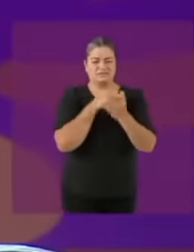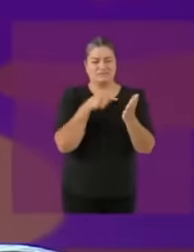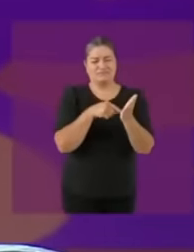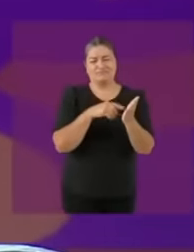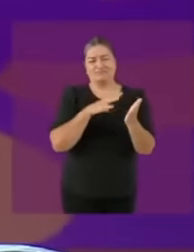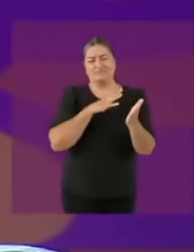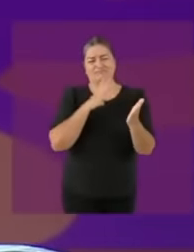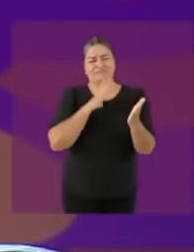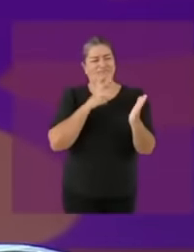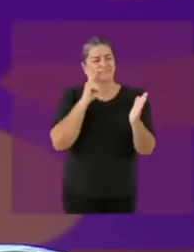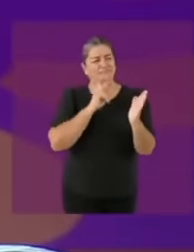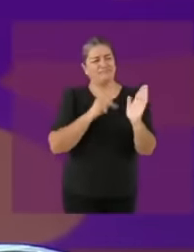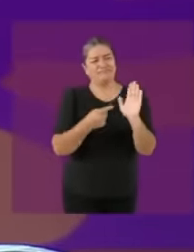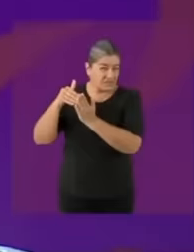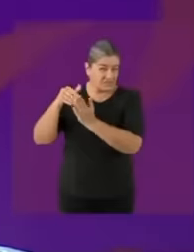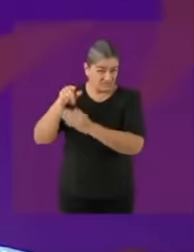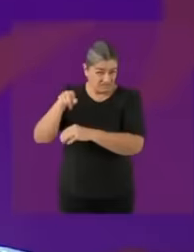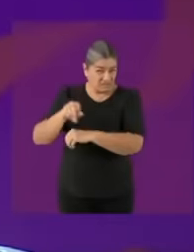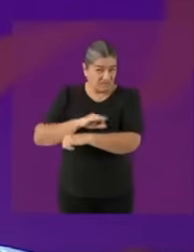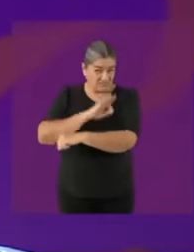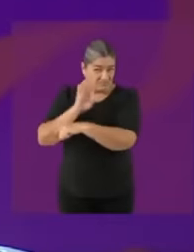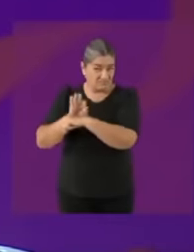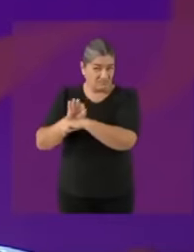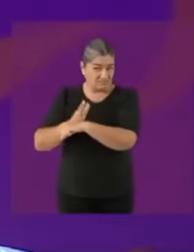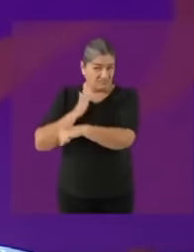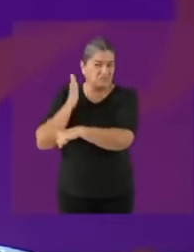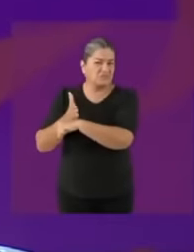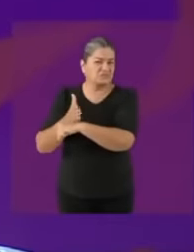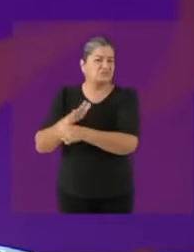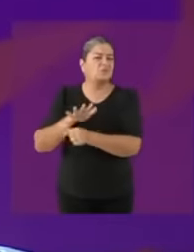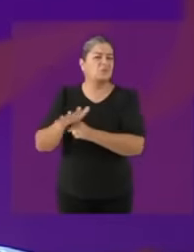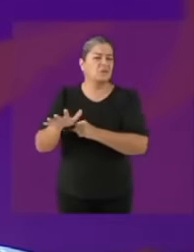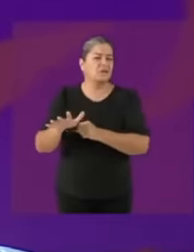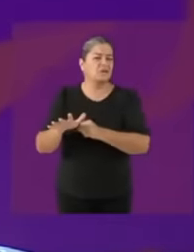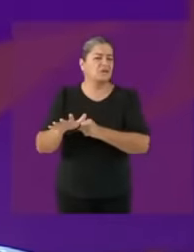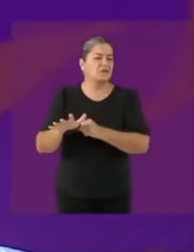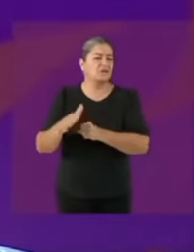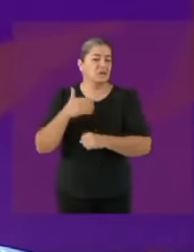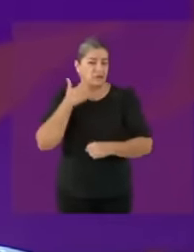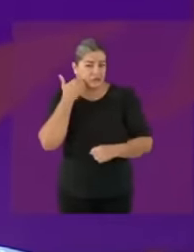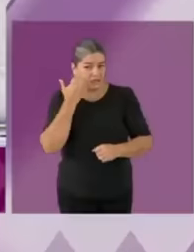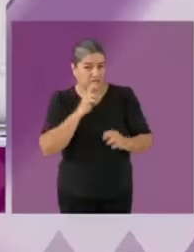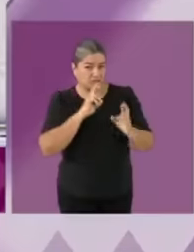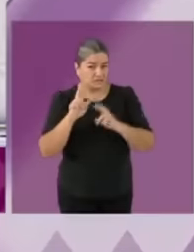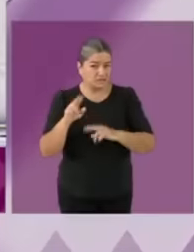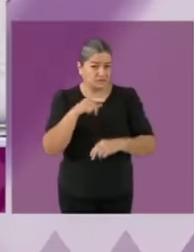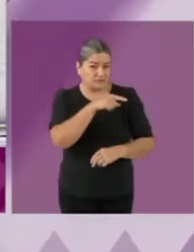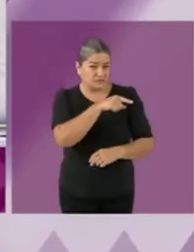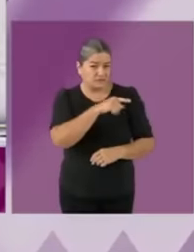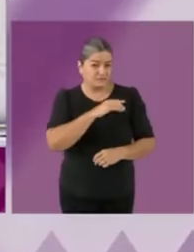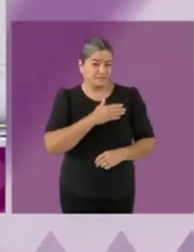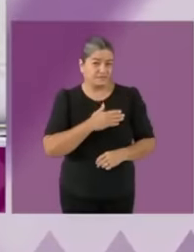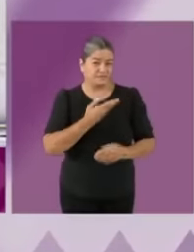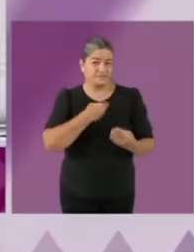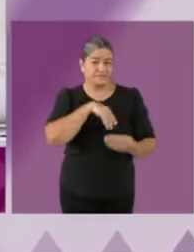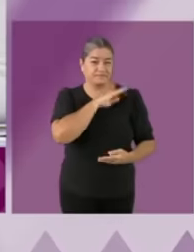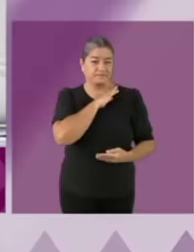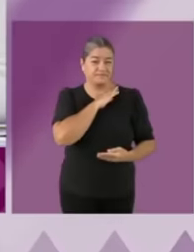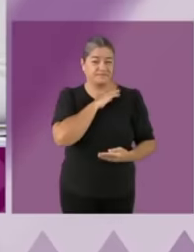Journalists, I am going to tell you the awards, the recognitions that I had as head of government